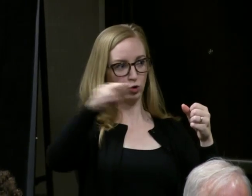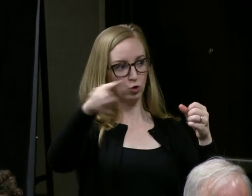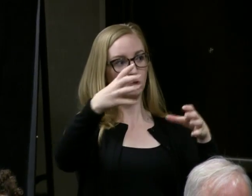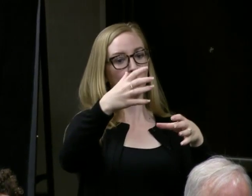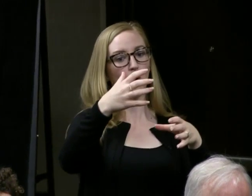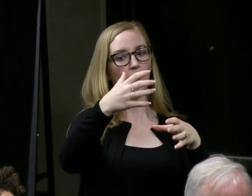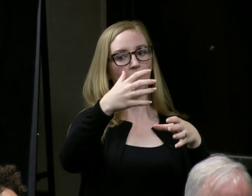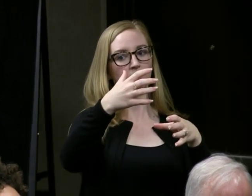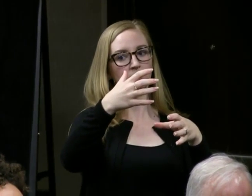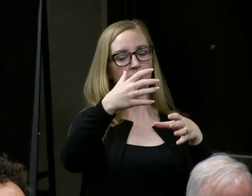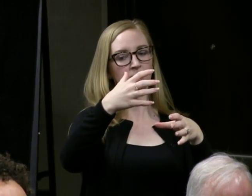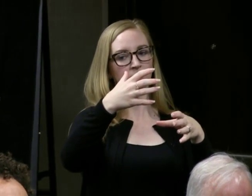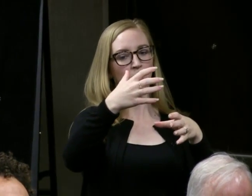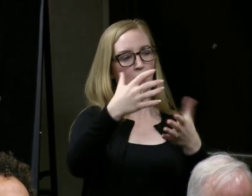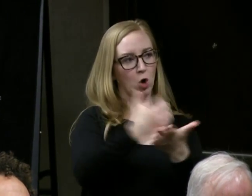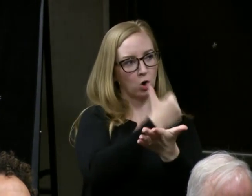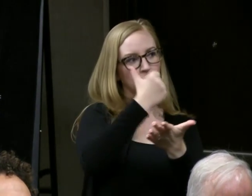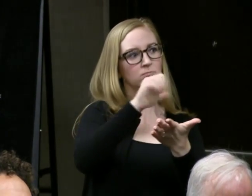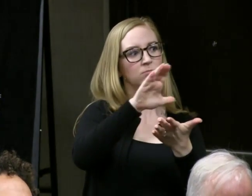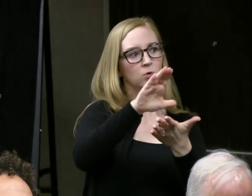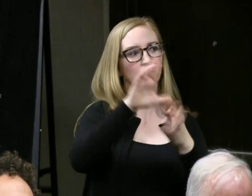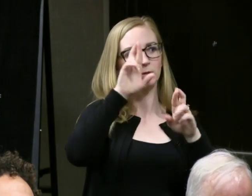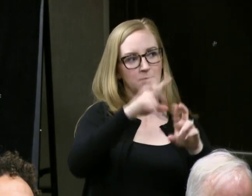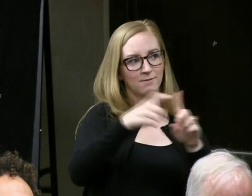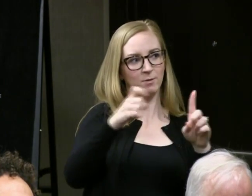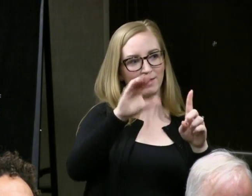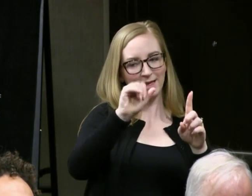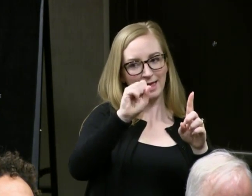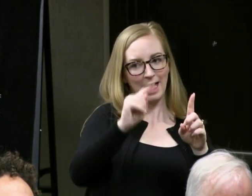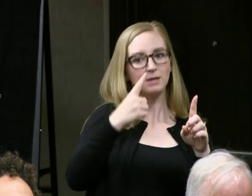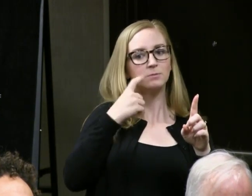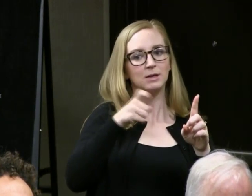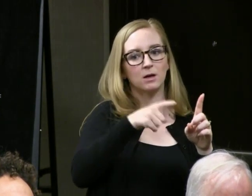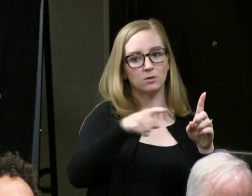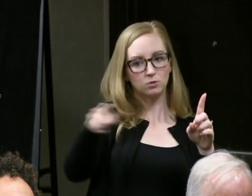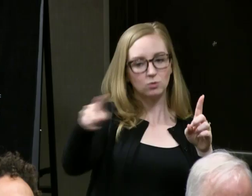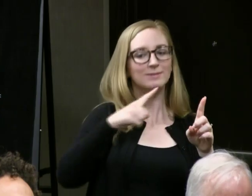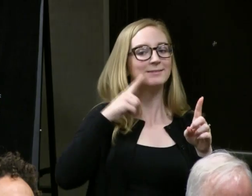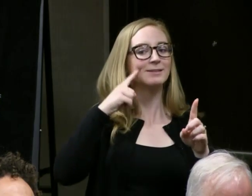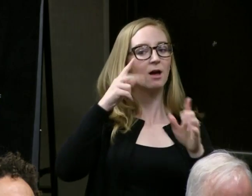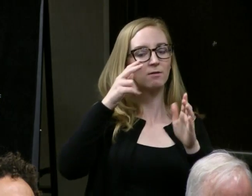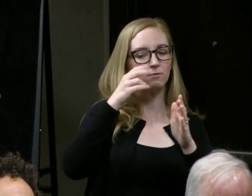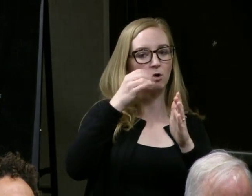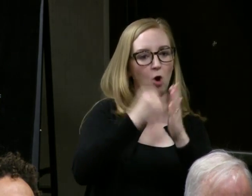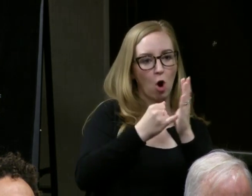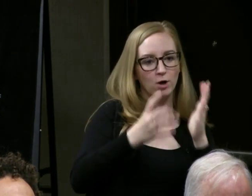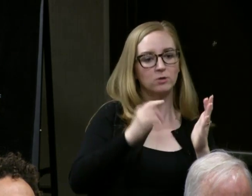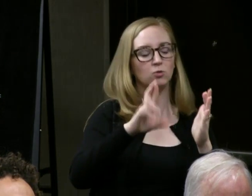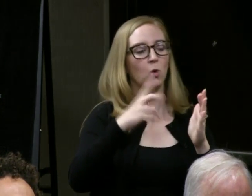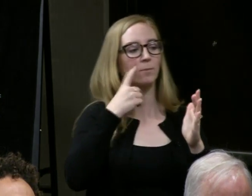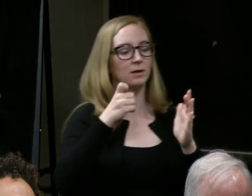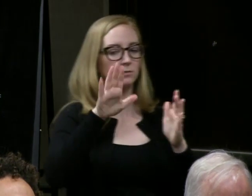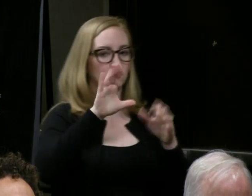from the cast because of your work or because you are a deaf artist? And if you earn your respect because you're a deaf artist,